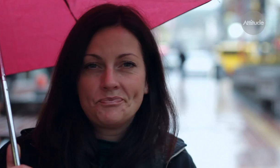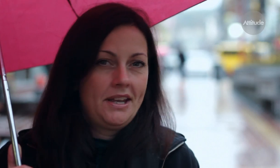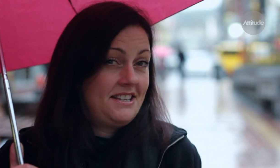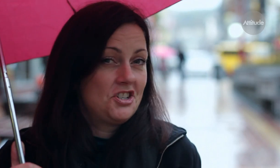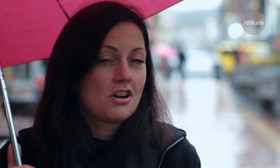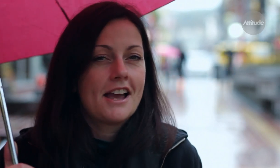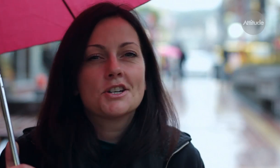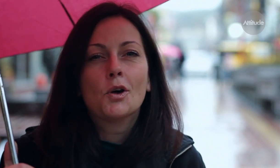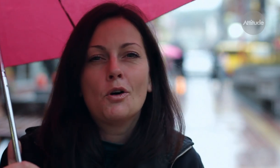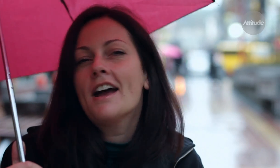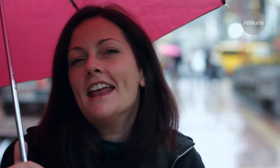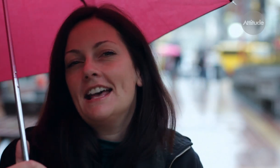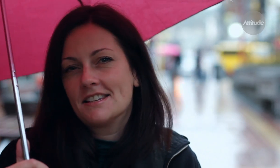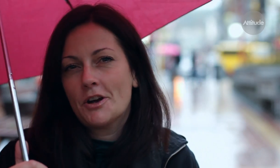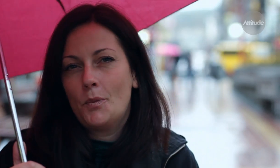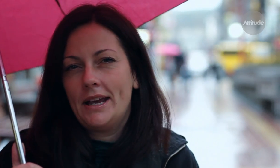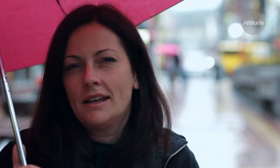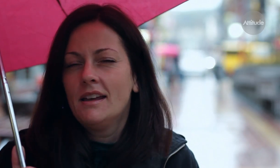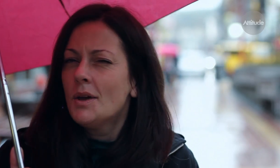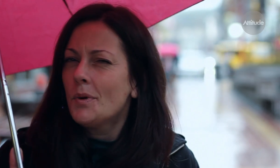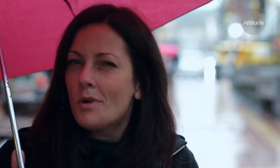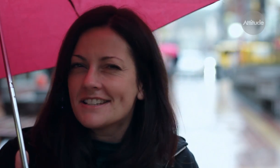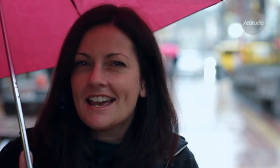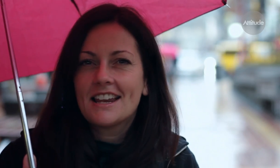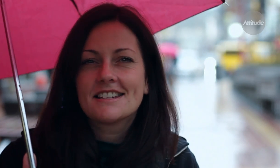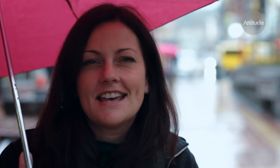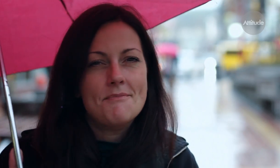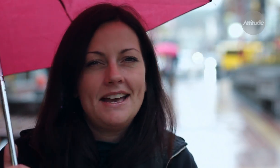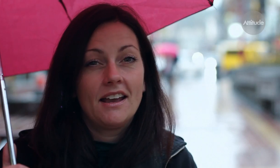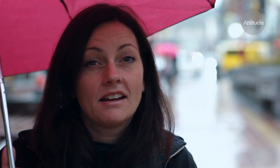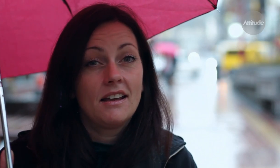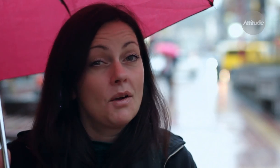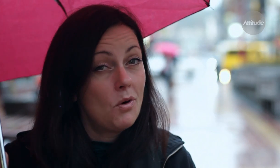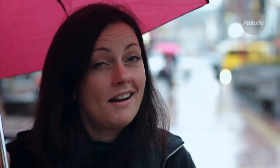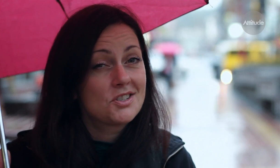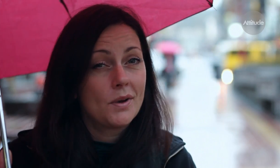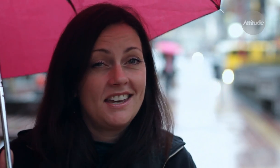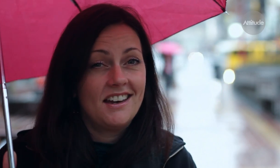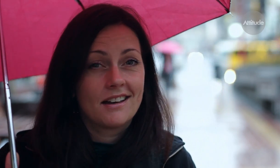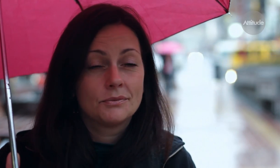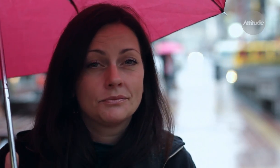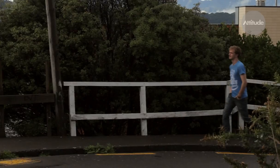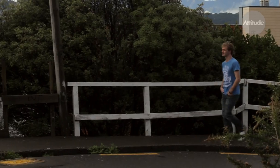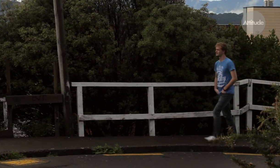in law and has it’s own week, what exactly does that mean and why should we care?